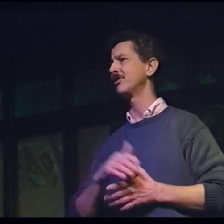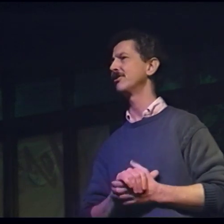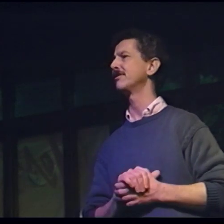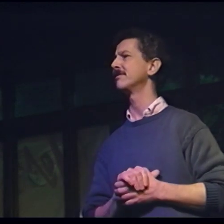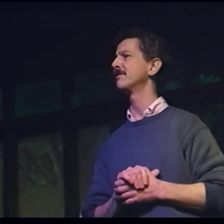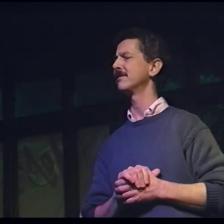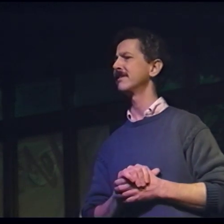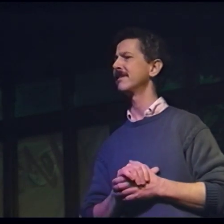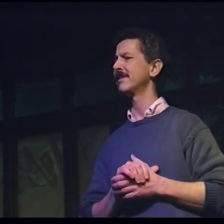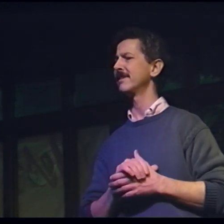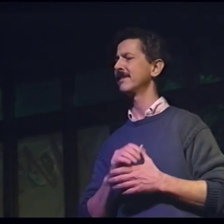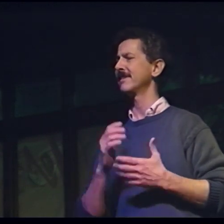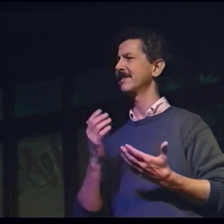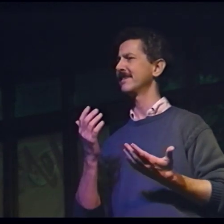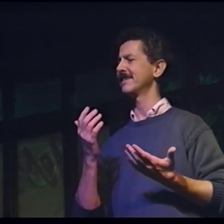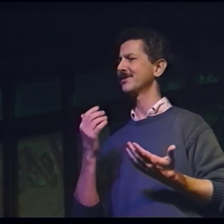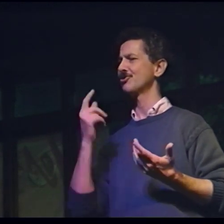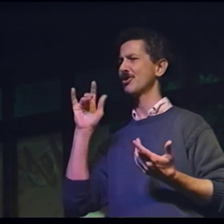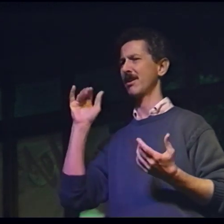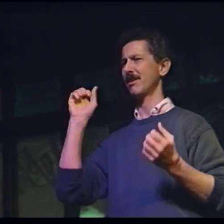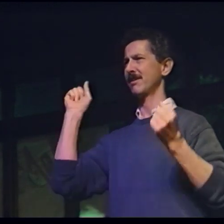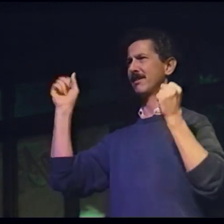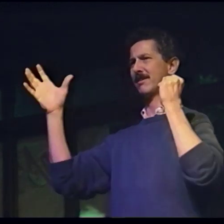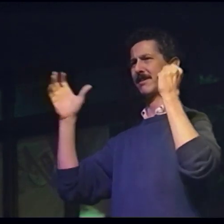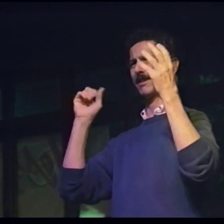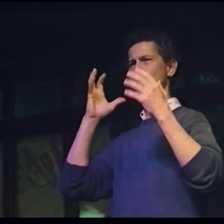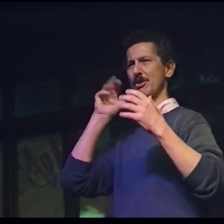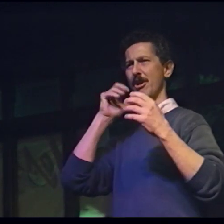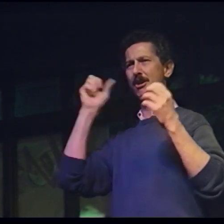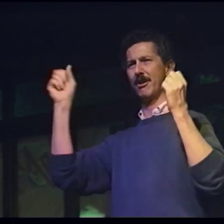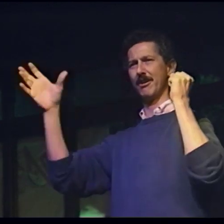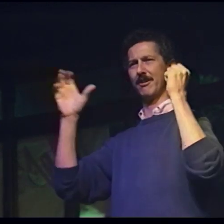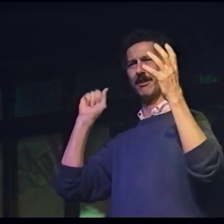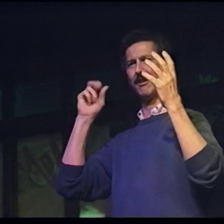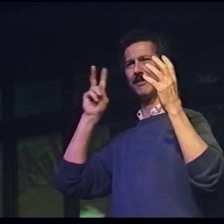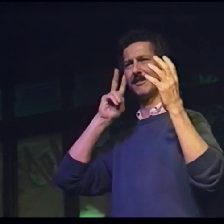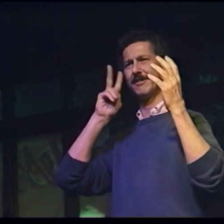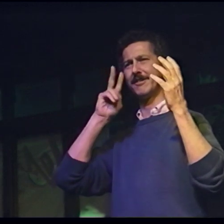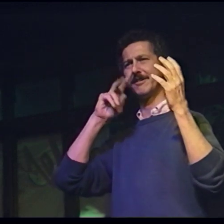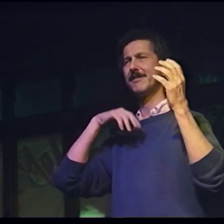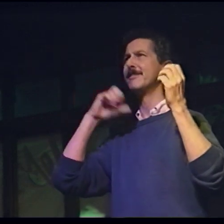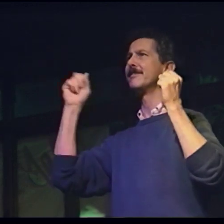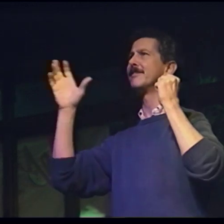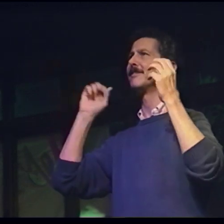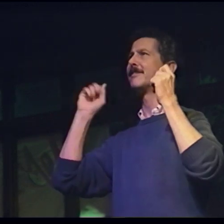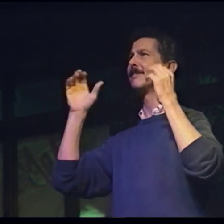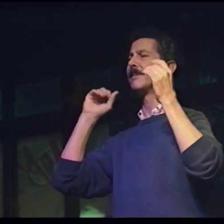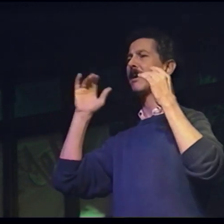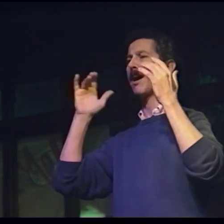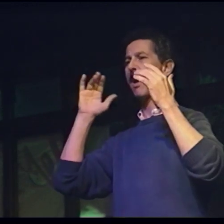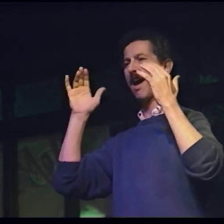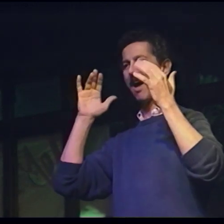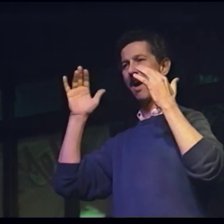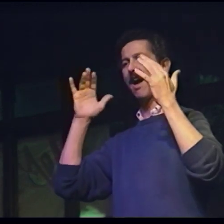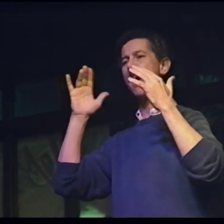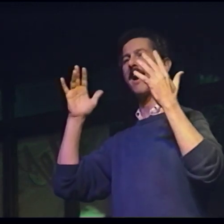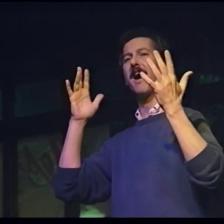So, I put all that aside and I said, why don't we try ASL poetry and see how that works.